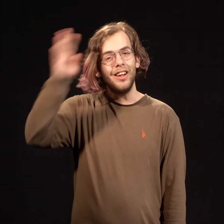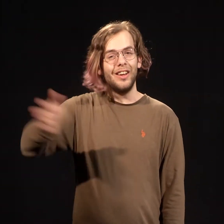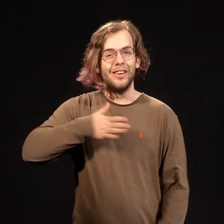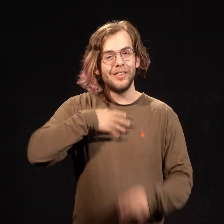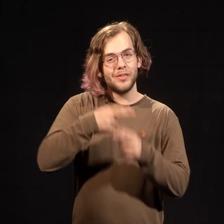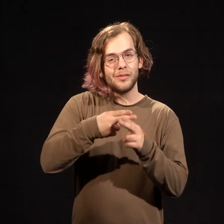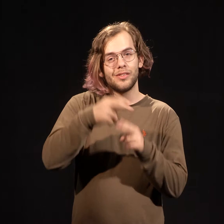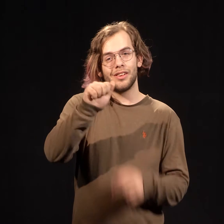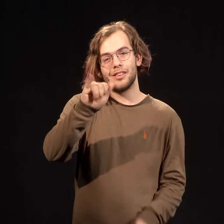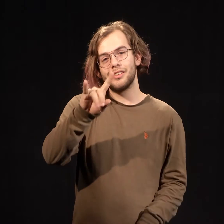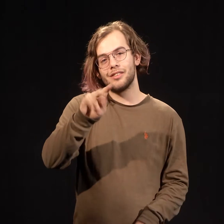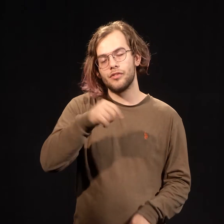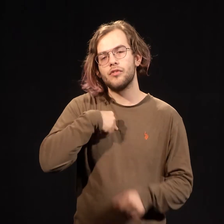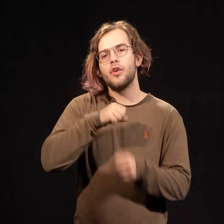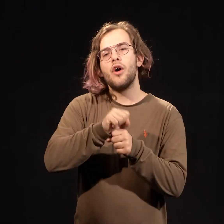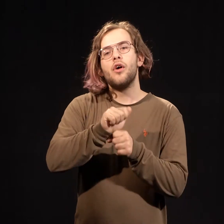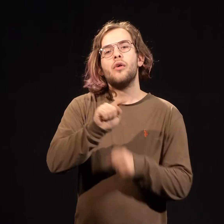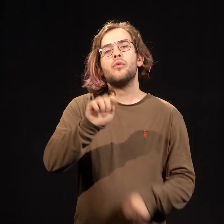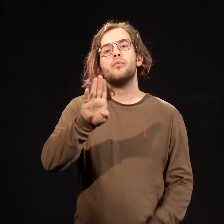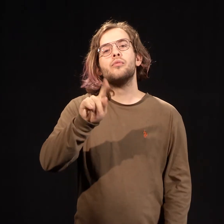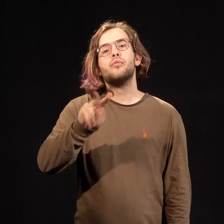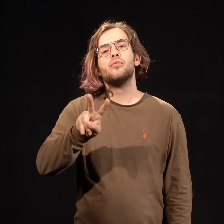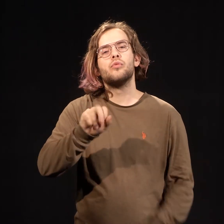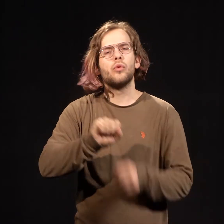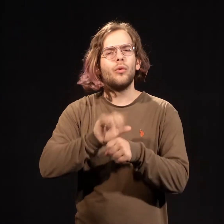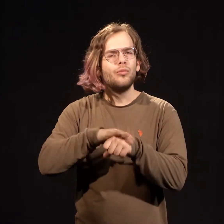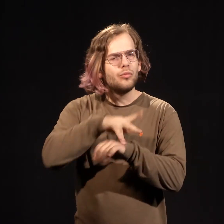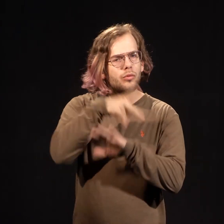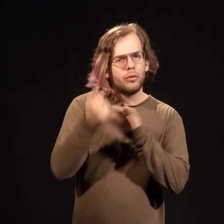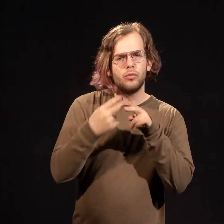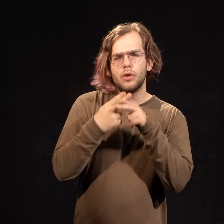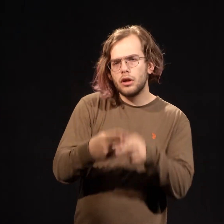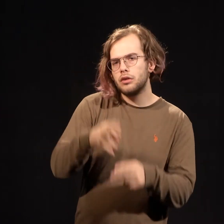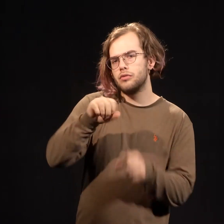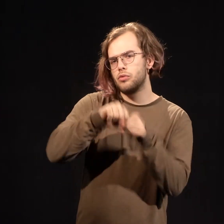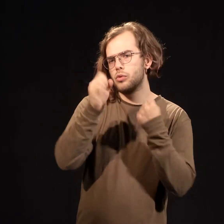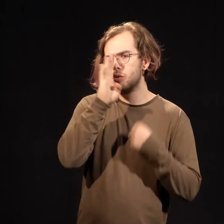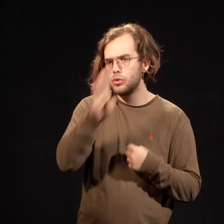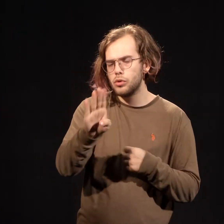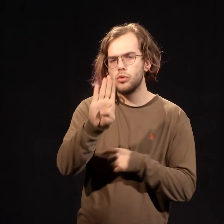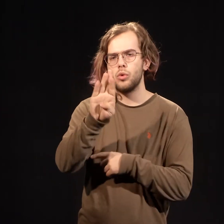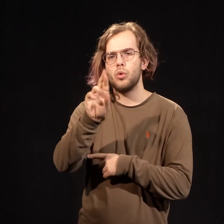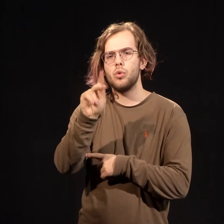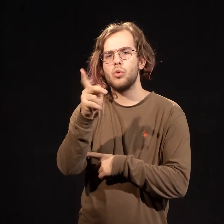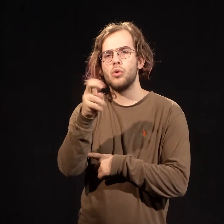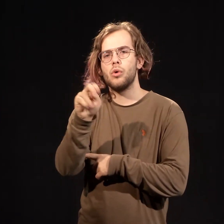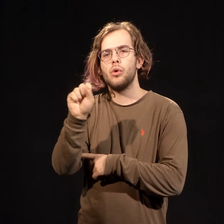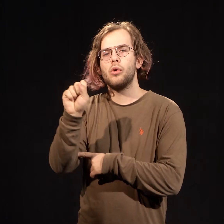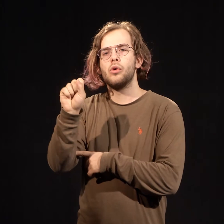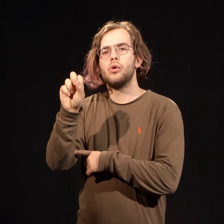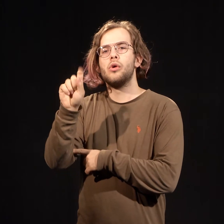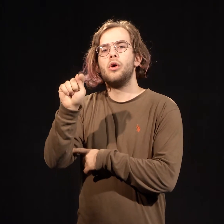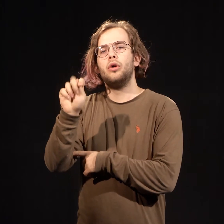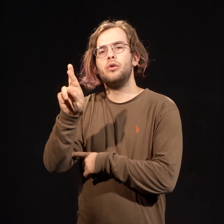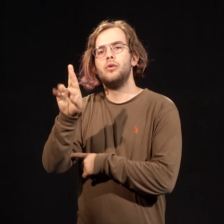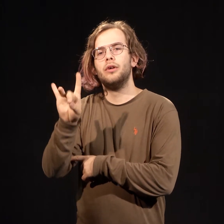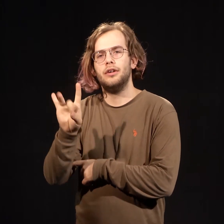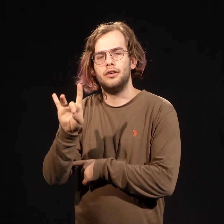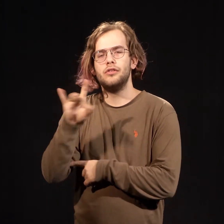Hello! My name is Aidan. I work at Bison TV and I'm currently working on a project called "Broken Straight", B-R-O-K-E-N S-T-R-8.